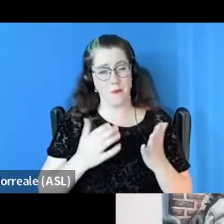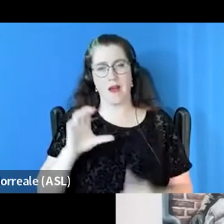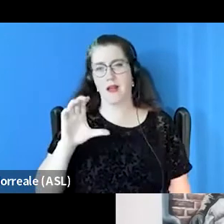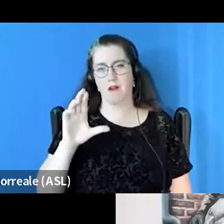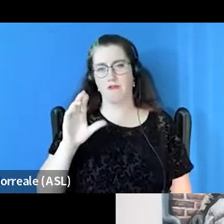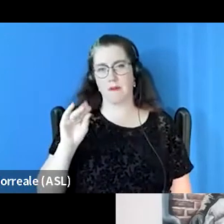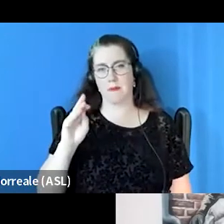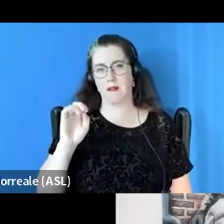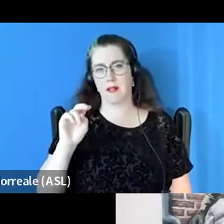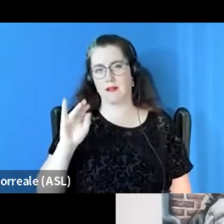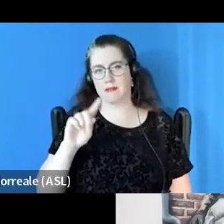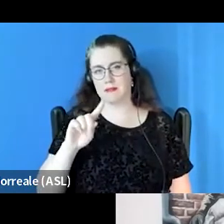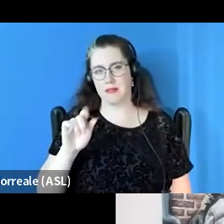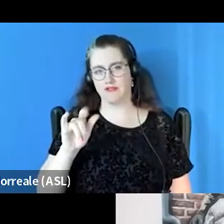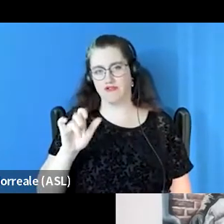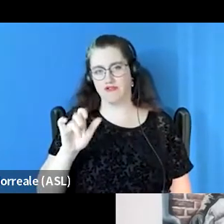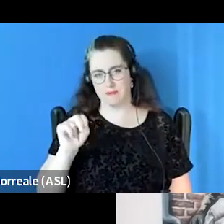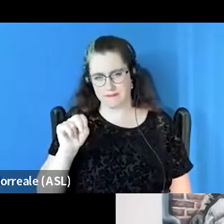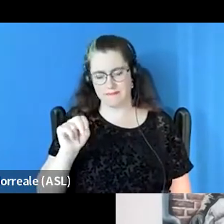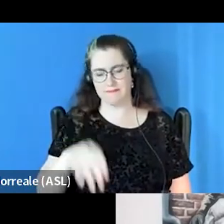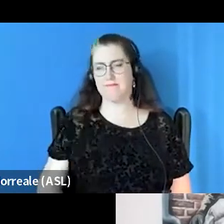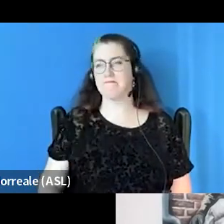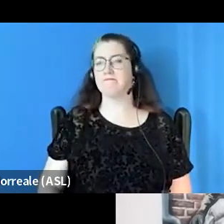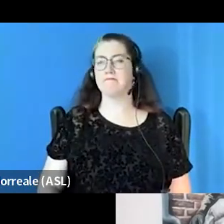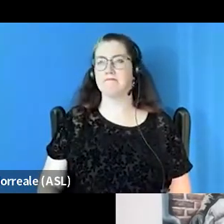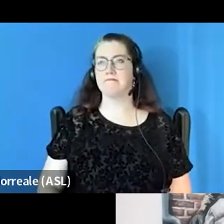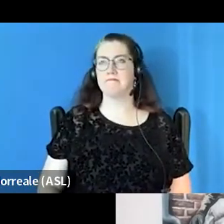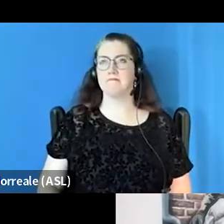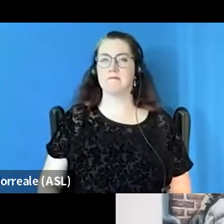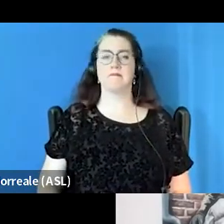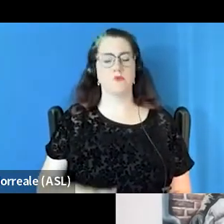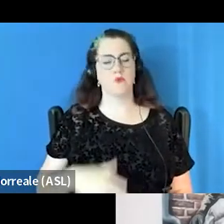In order to really respond to the issue of people